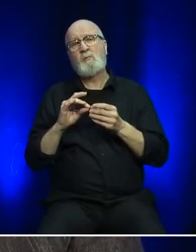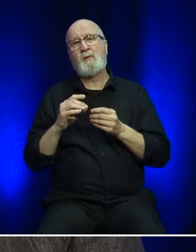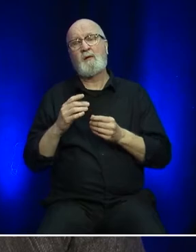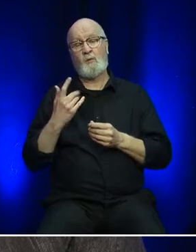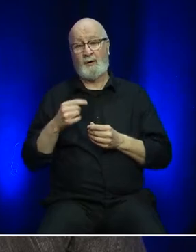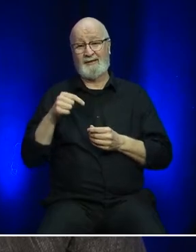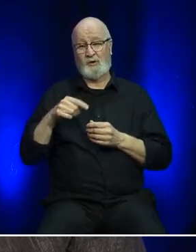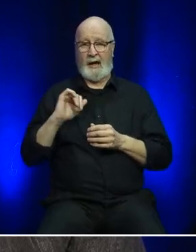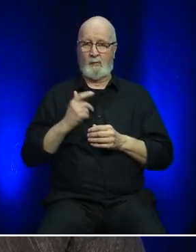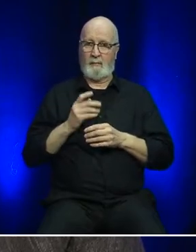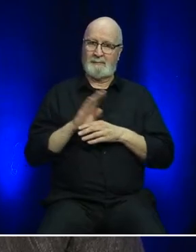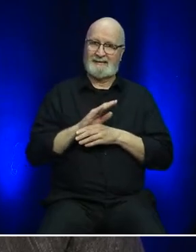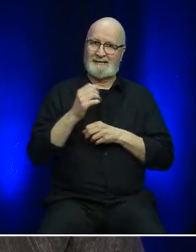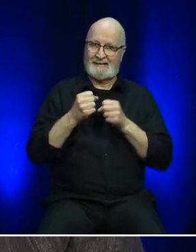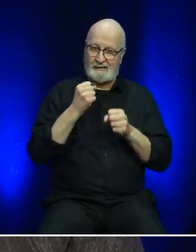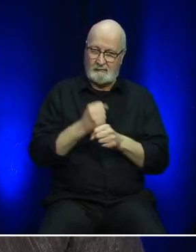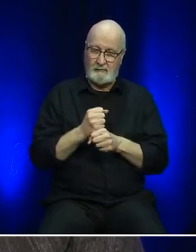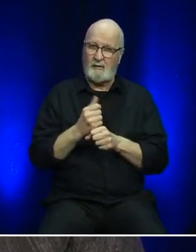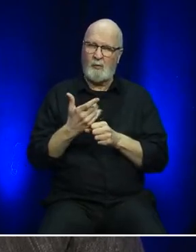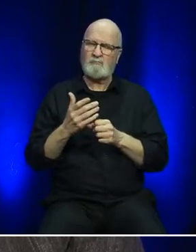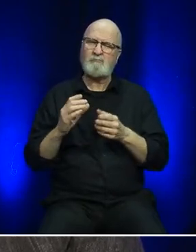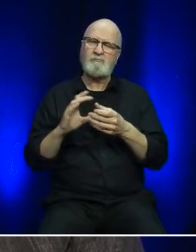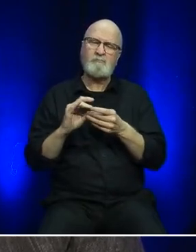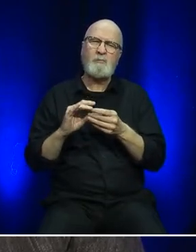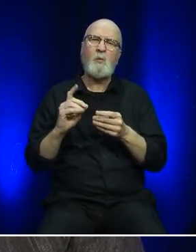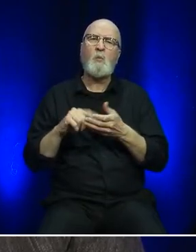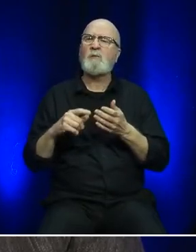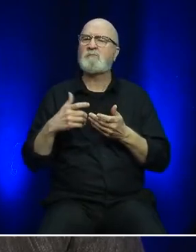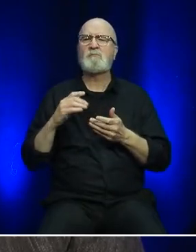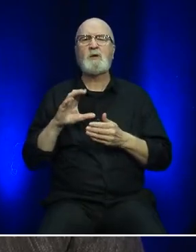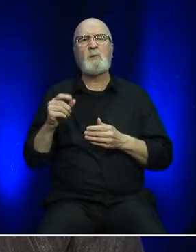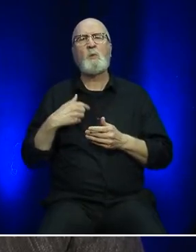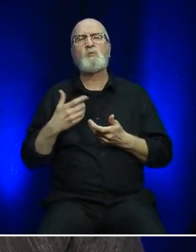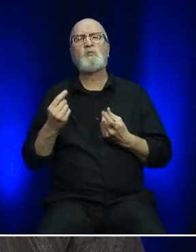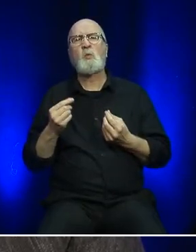including specific achievements and initiatives that happened across the company.